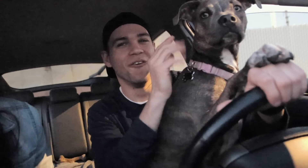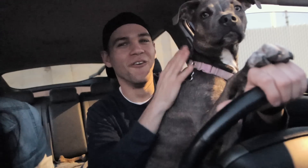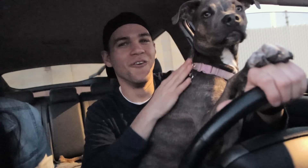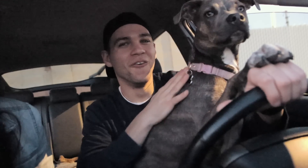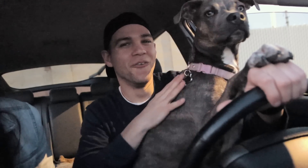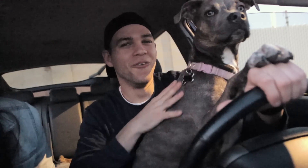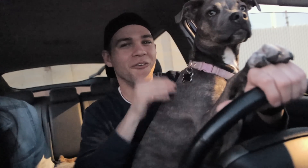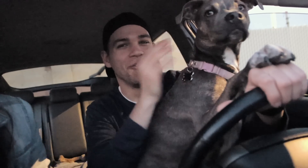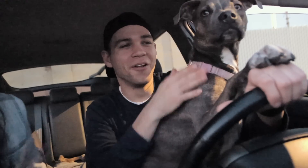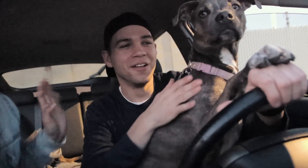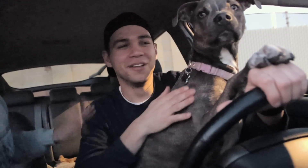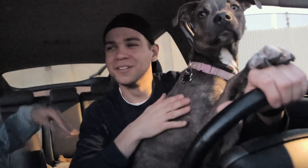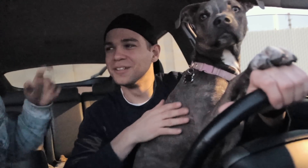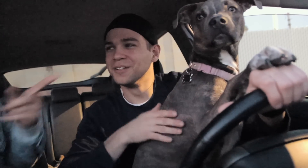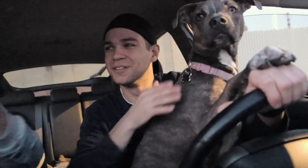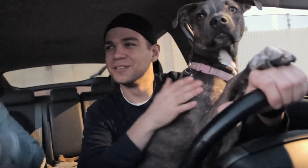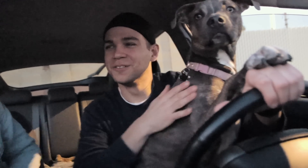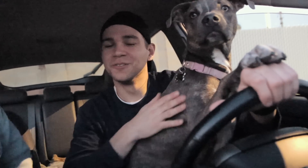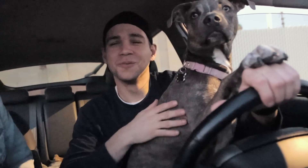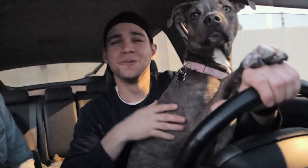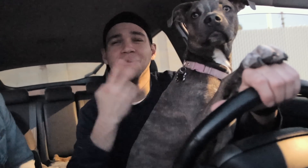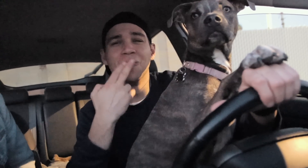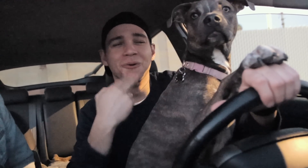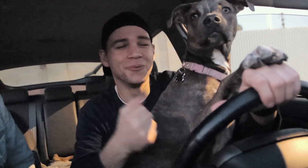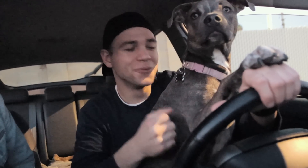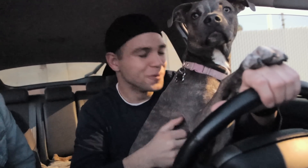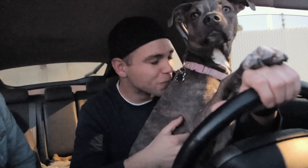E: haha E: she's so cute. Okay E: what were you saying? so cute